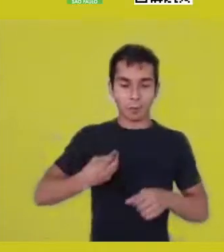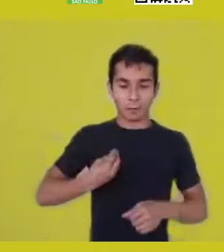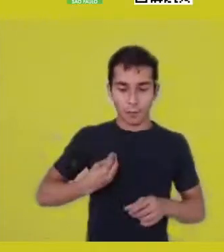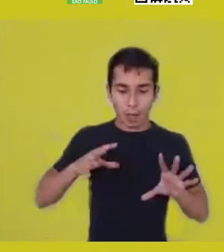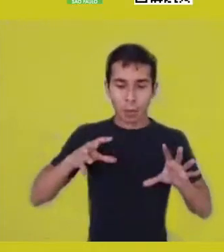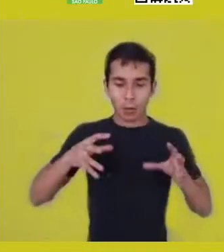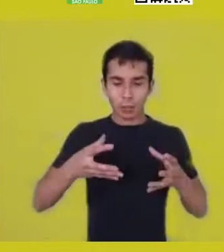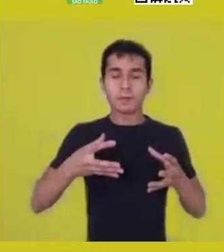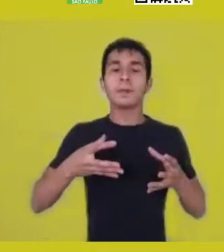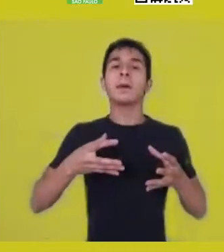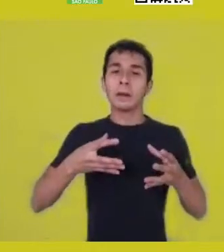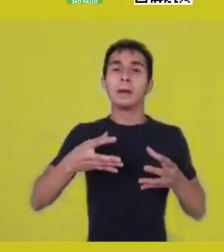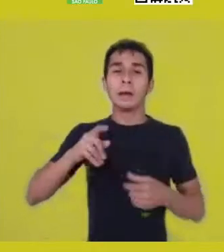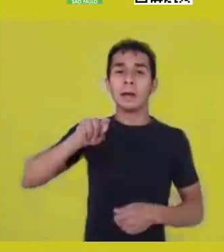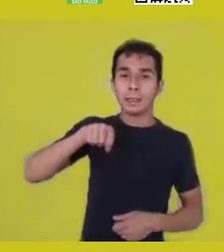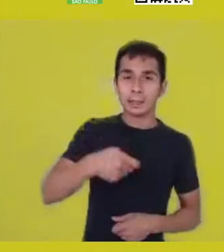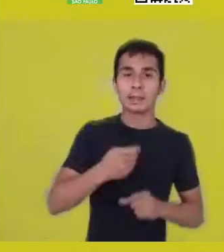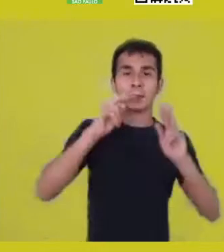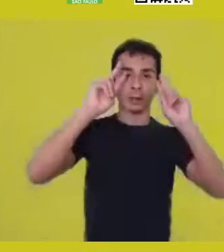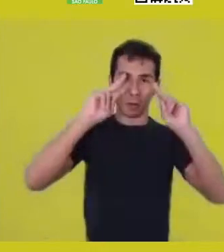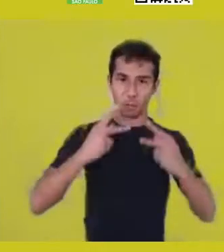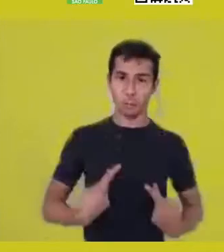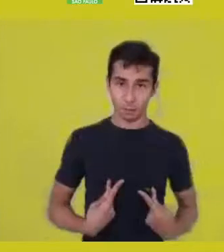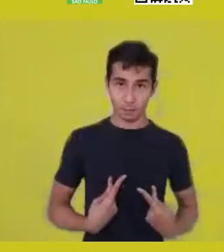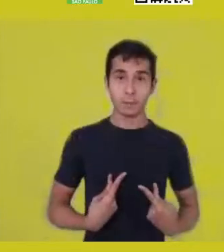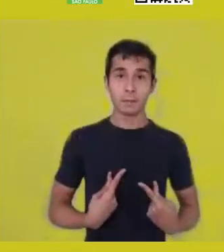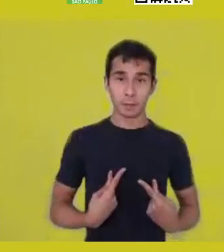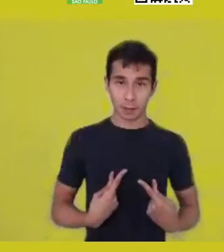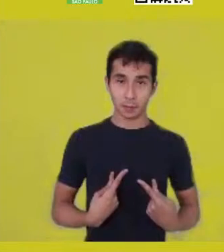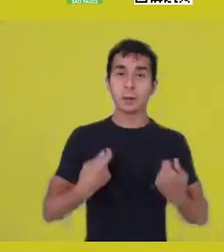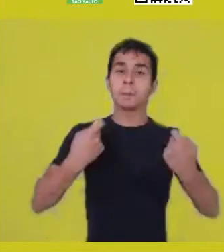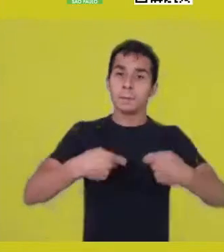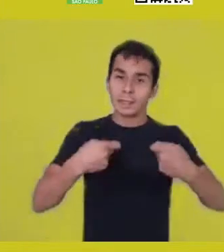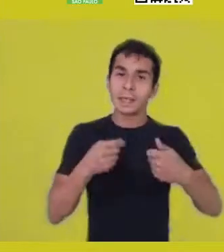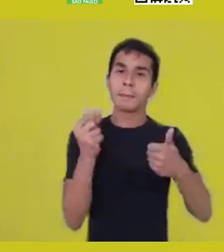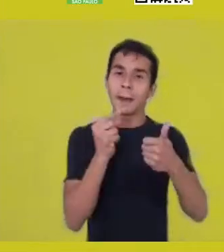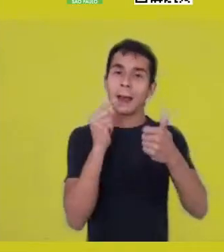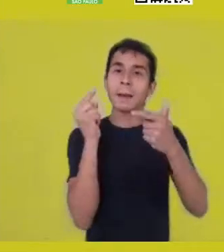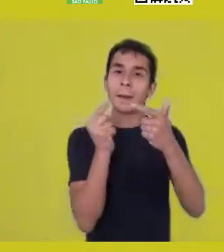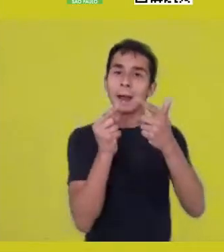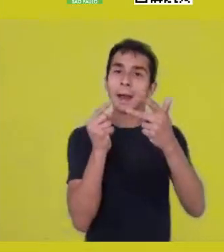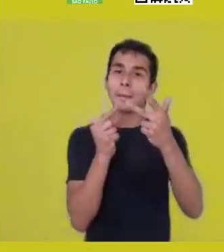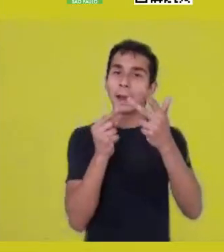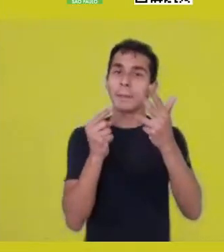and all these elements, as Théophile Obenga says,